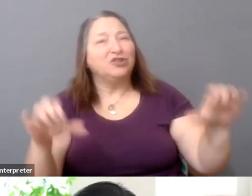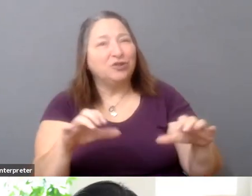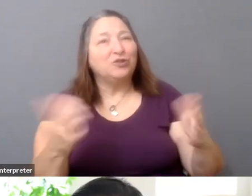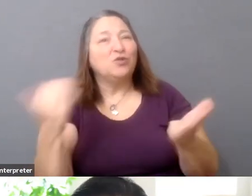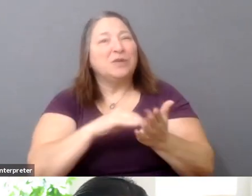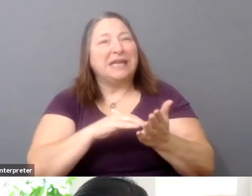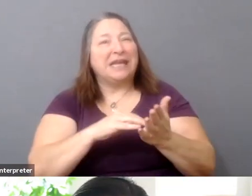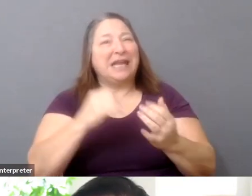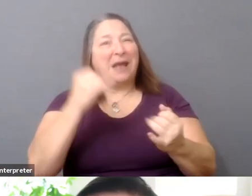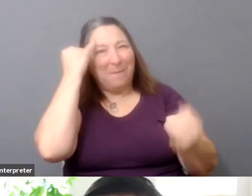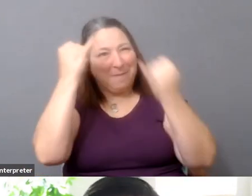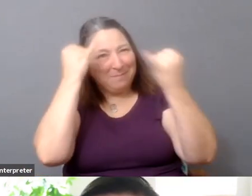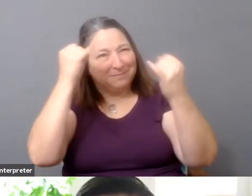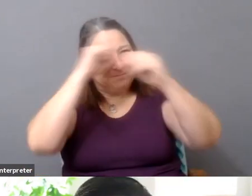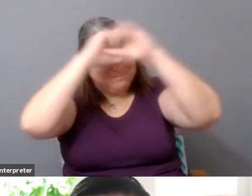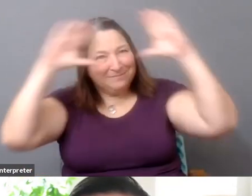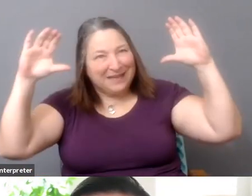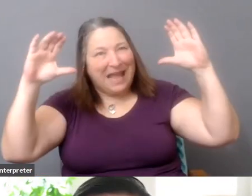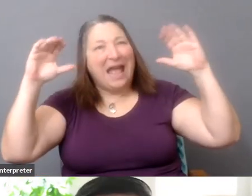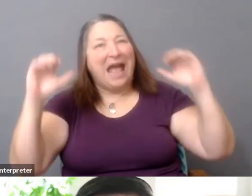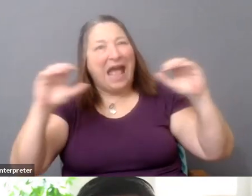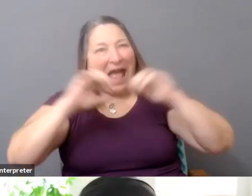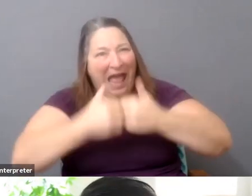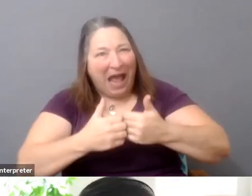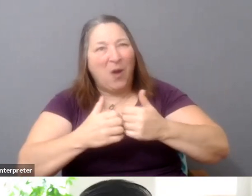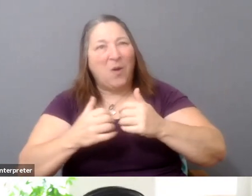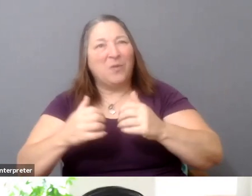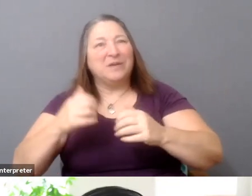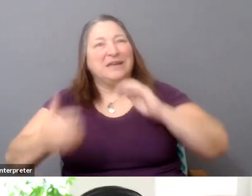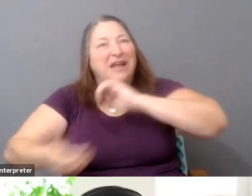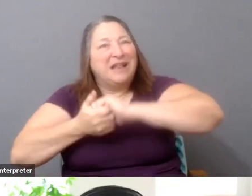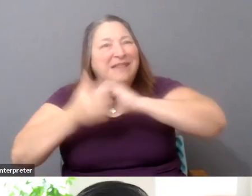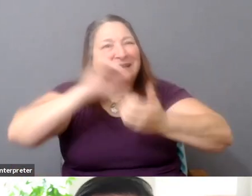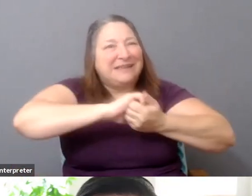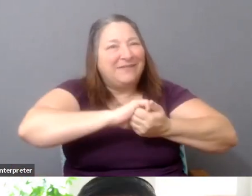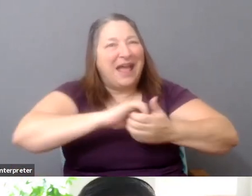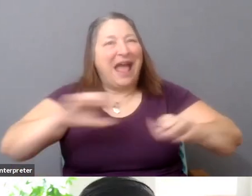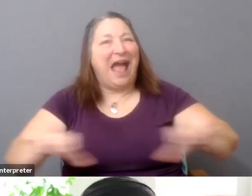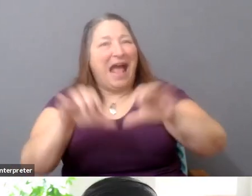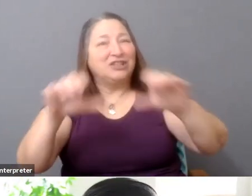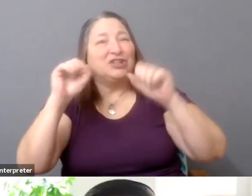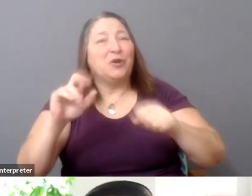deployed in places that are-- you know, are meaningful to-- but they might